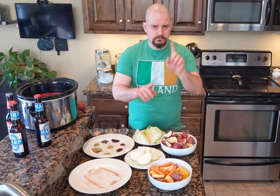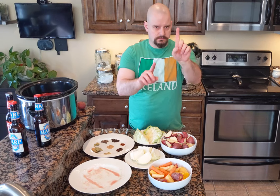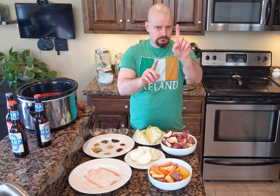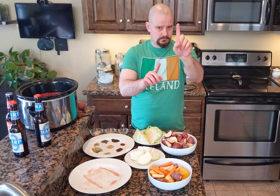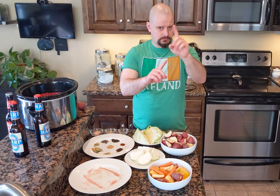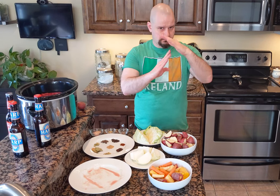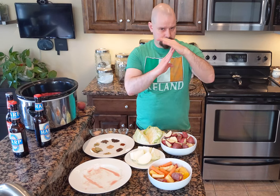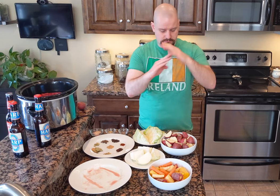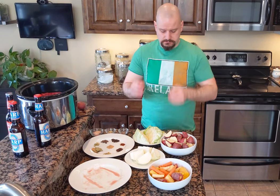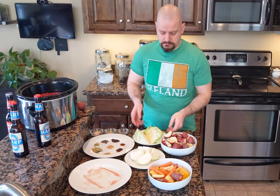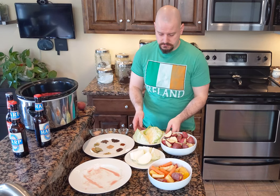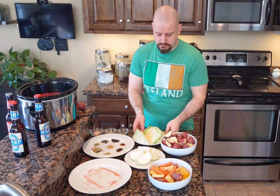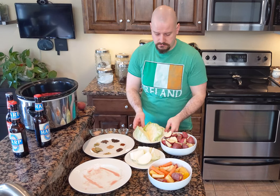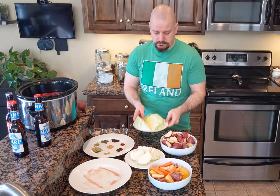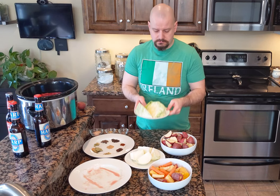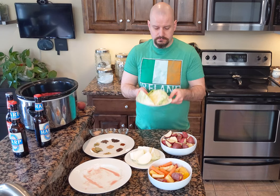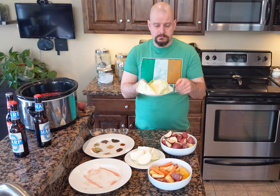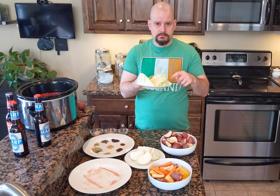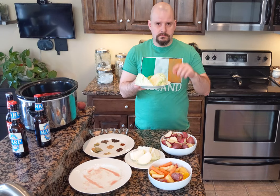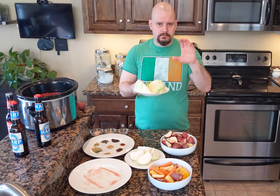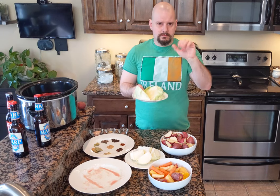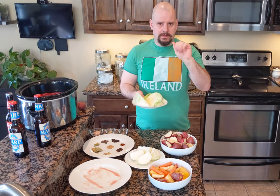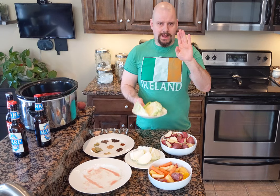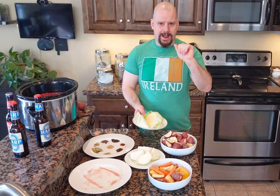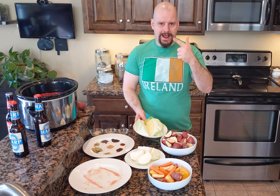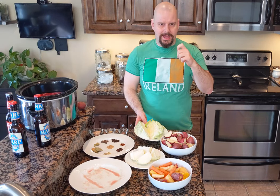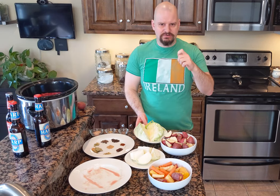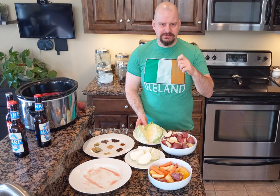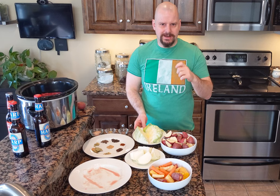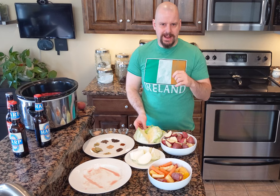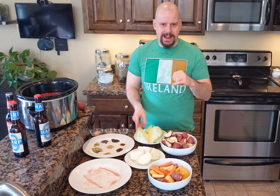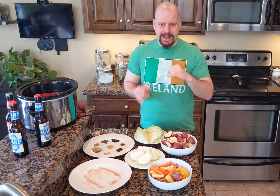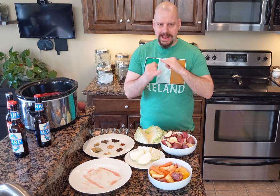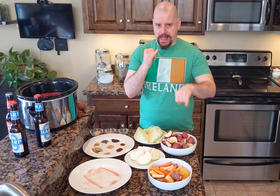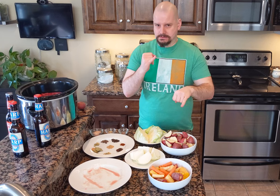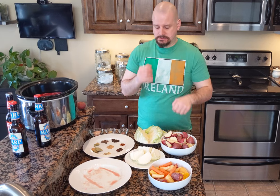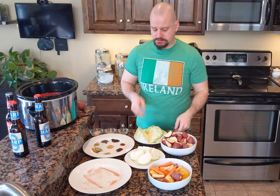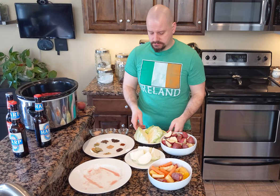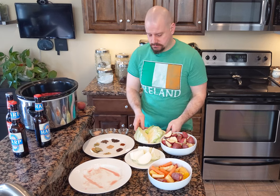Hold on a second. The cabbage goes in last.